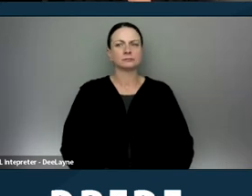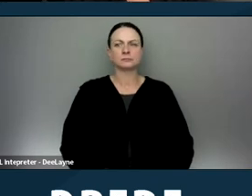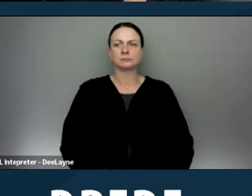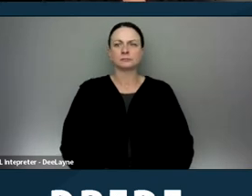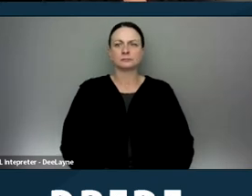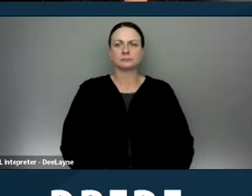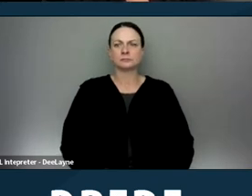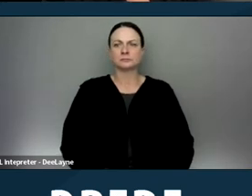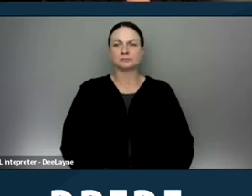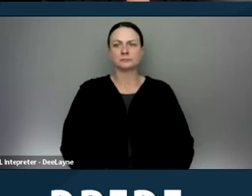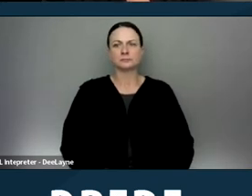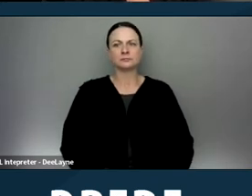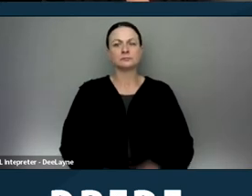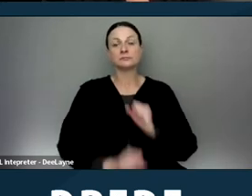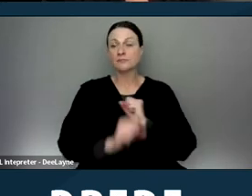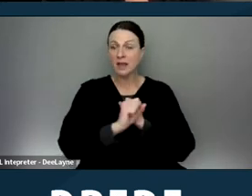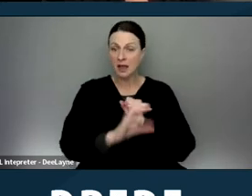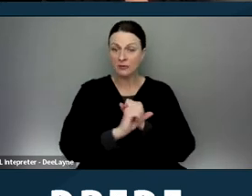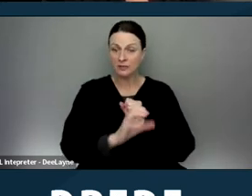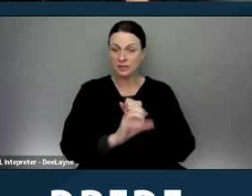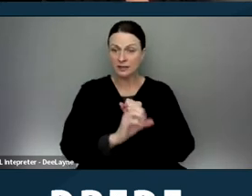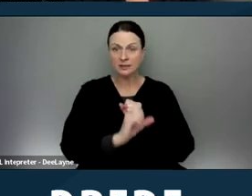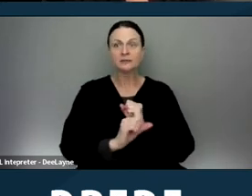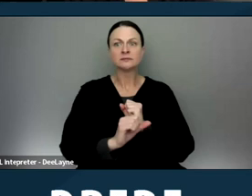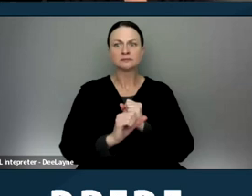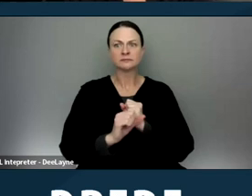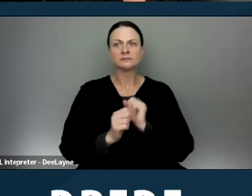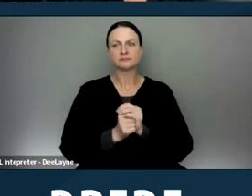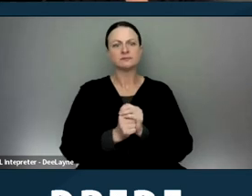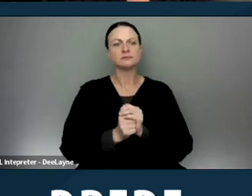Advertising is something I pulled out for as separate slide.